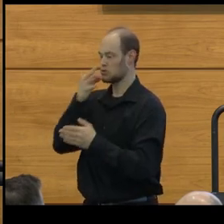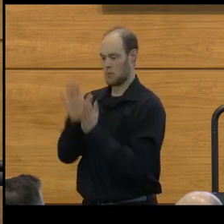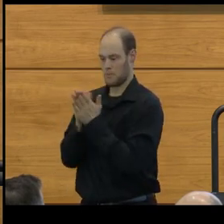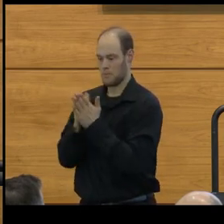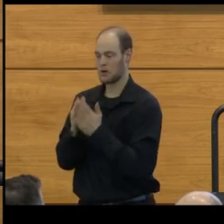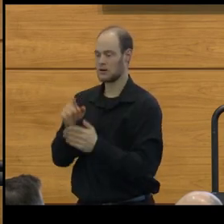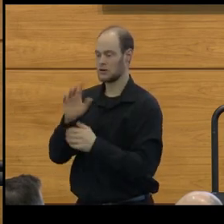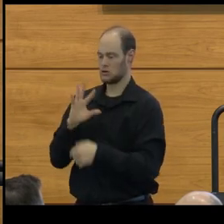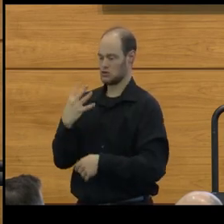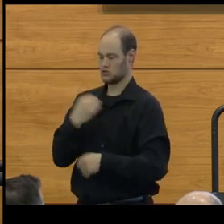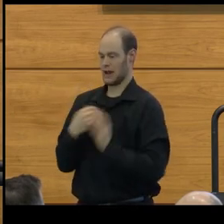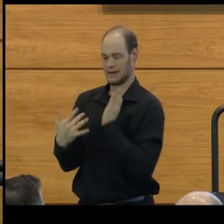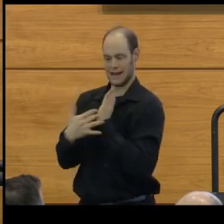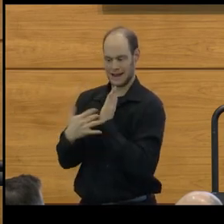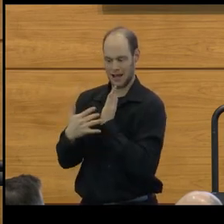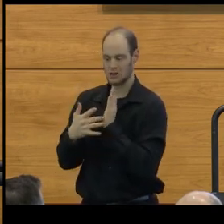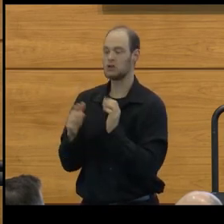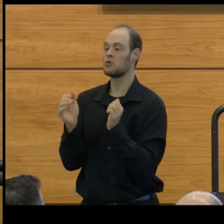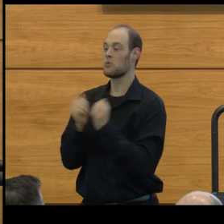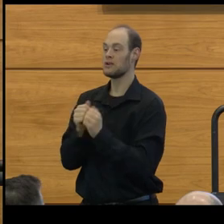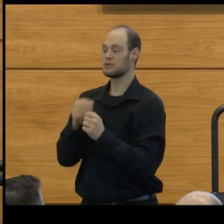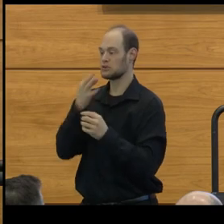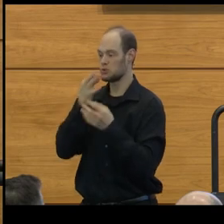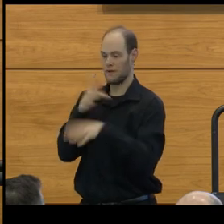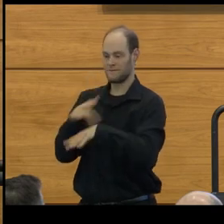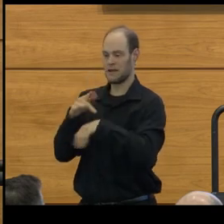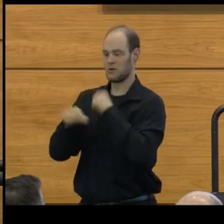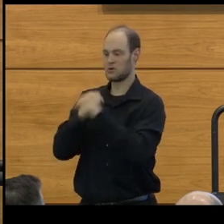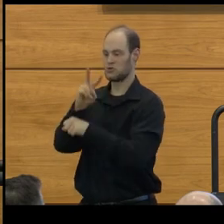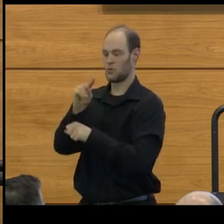"Trans Technologies," which is due out in 2025.